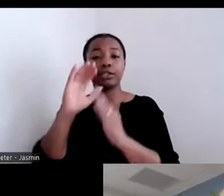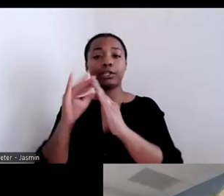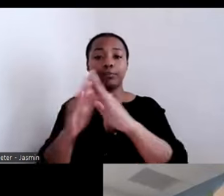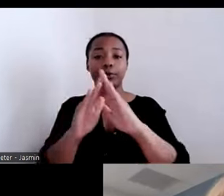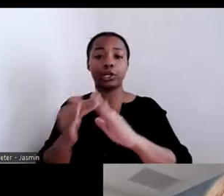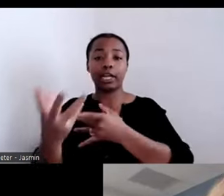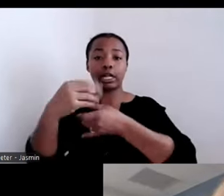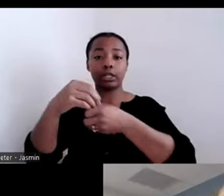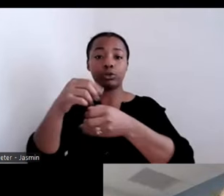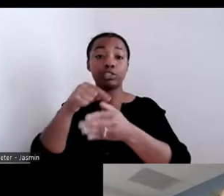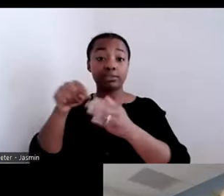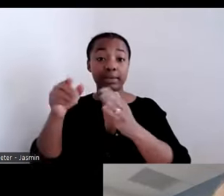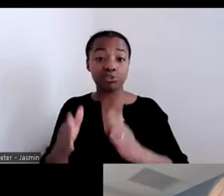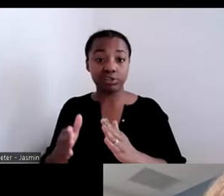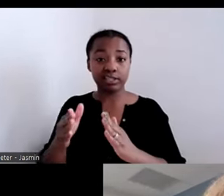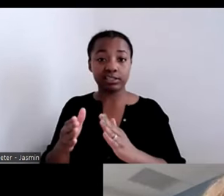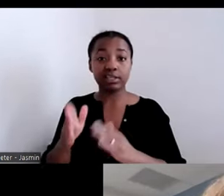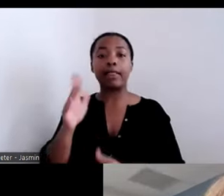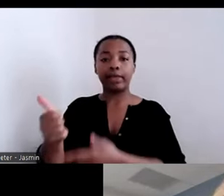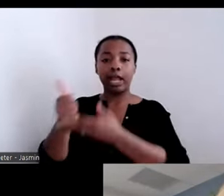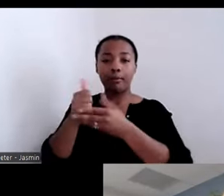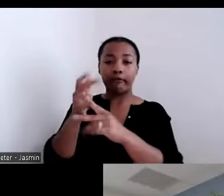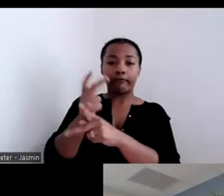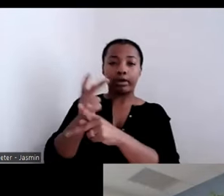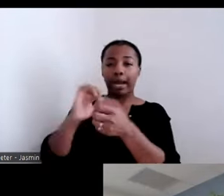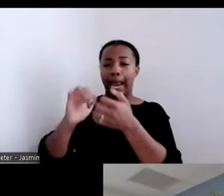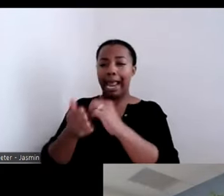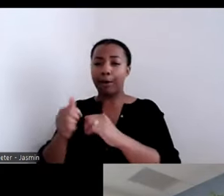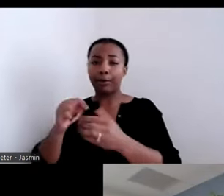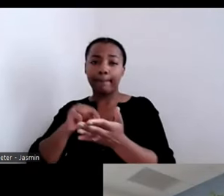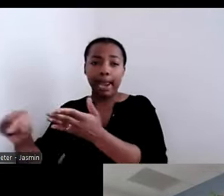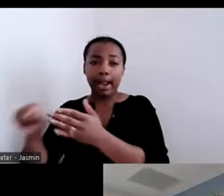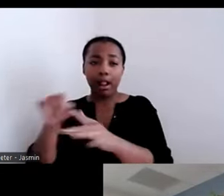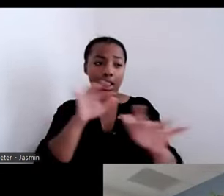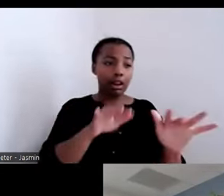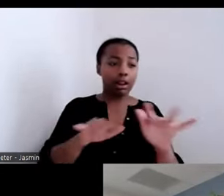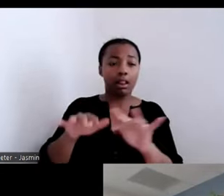then you just move into the world of Medicaid and everything has a rate. Before we